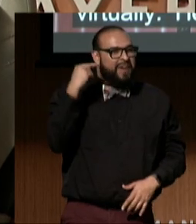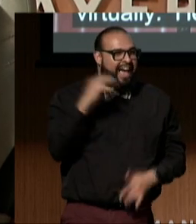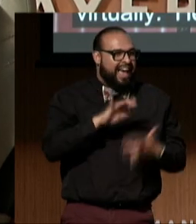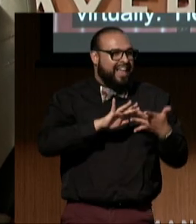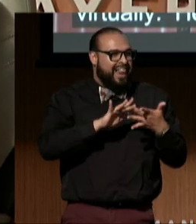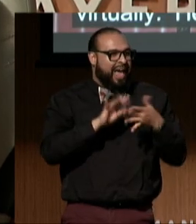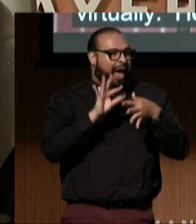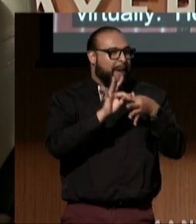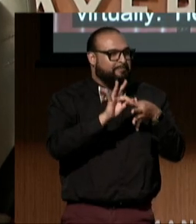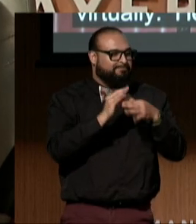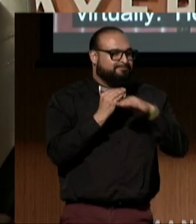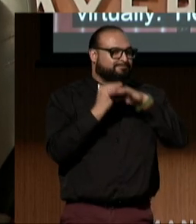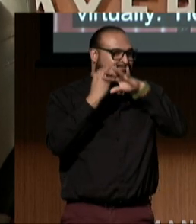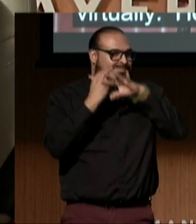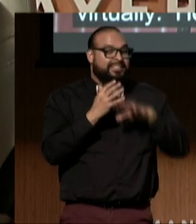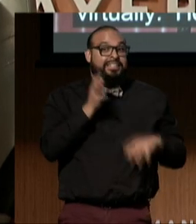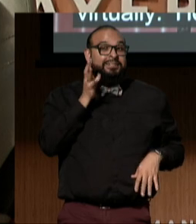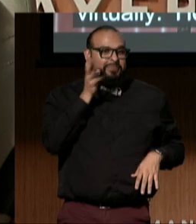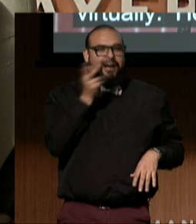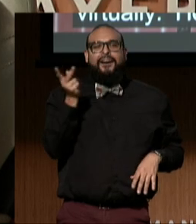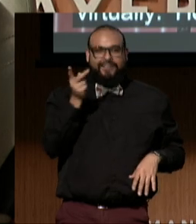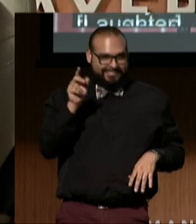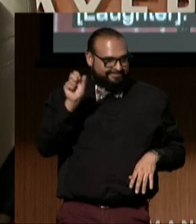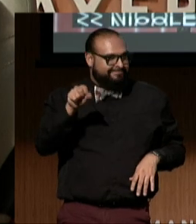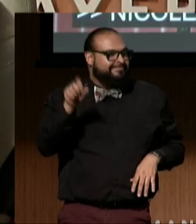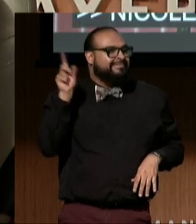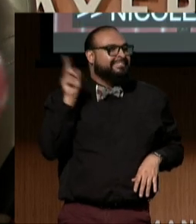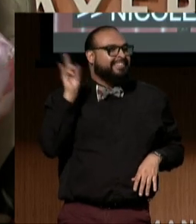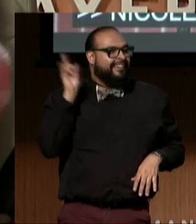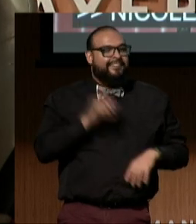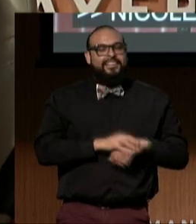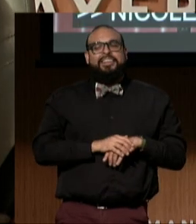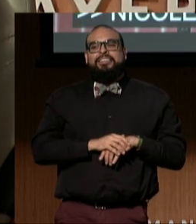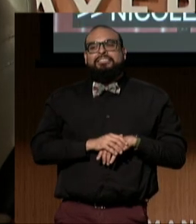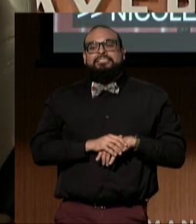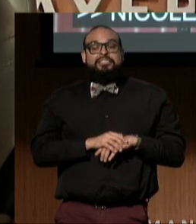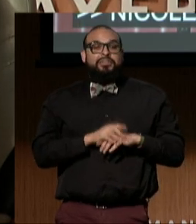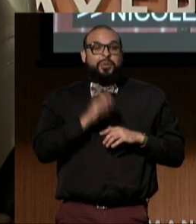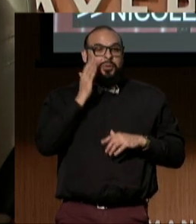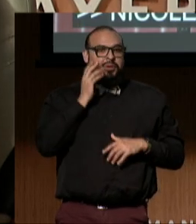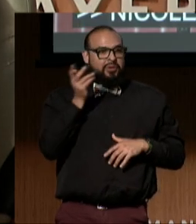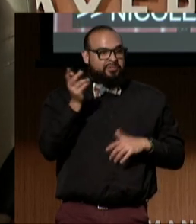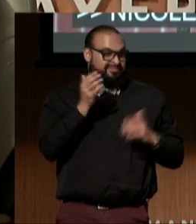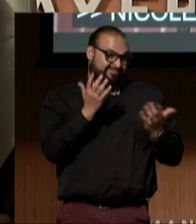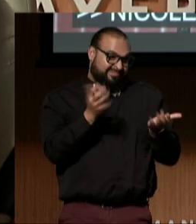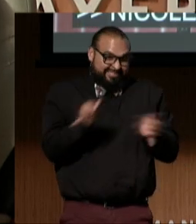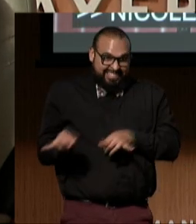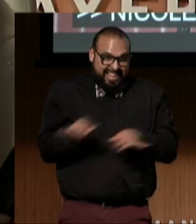And my parents certainly did, as our parent training advocates do now.